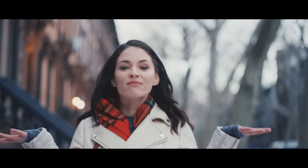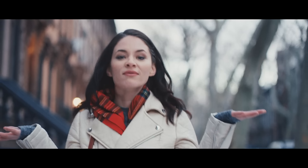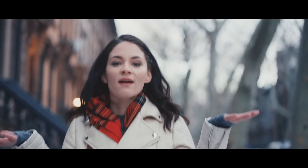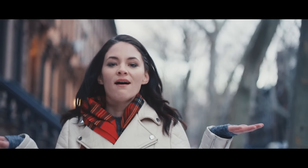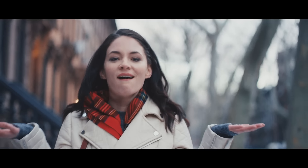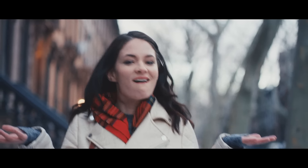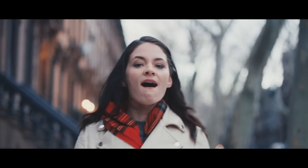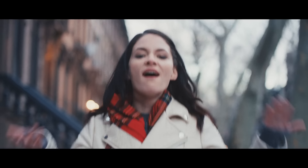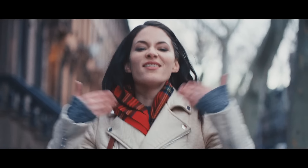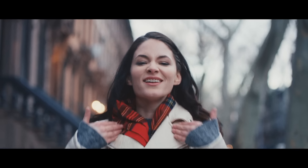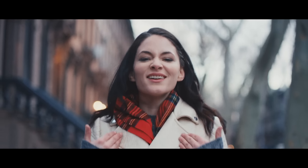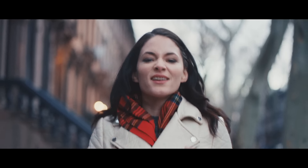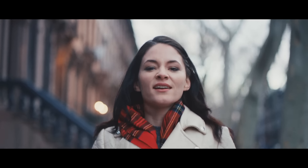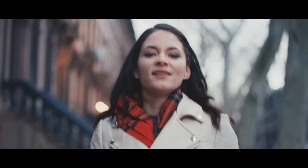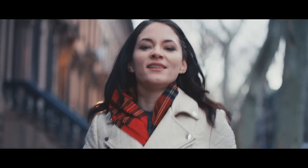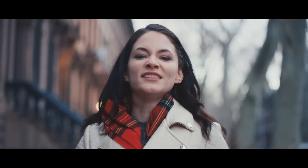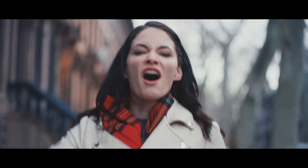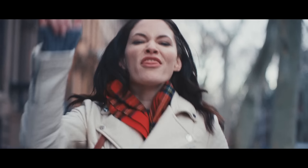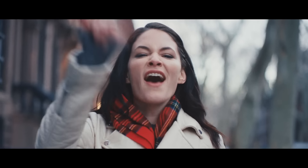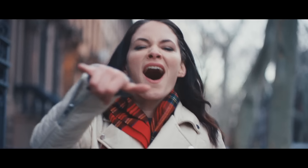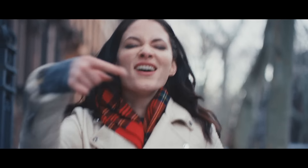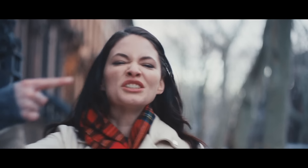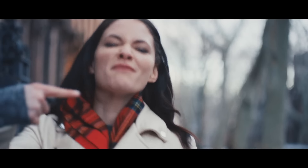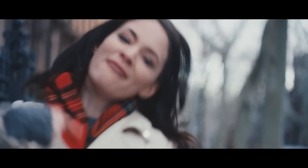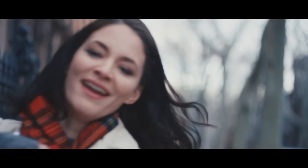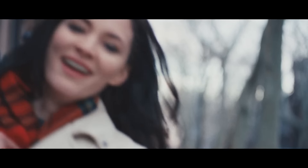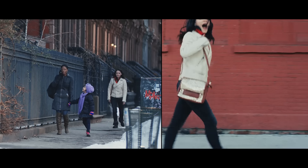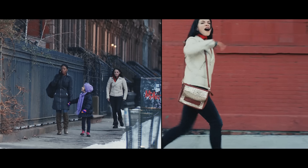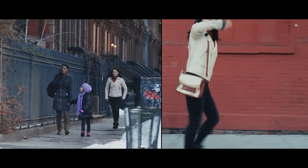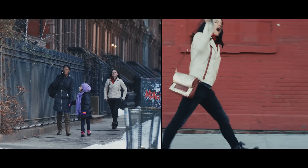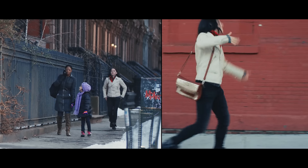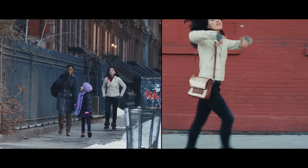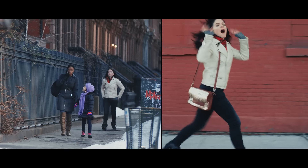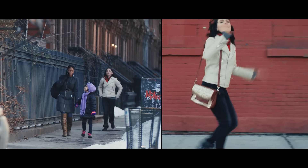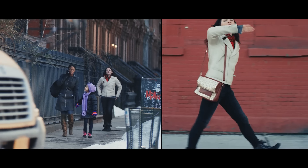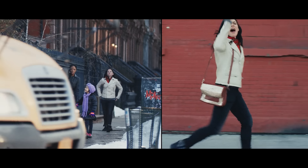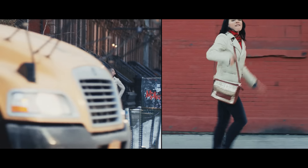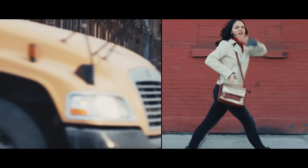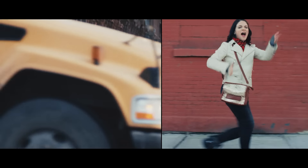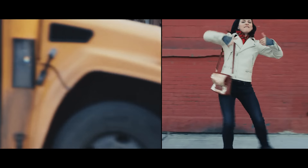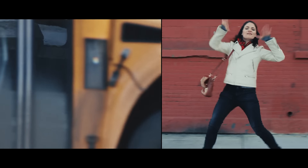THIS IS ME, WHO I AM I AIN'T NEVER GIVING UP I AIN'T NEVER EVER, I AIN'T NEVER EVER